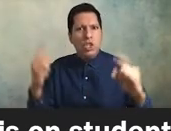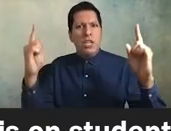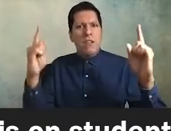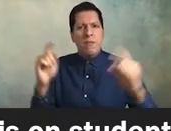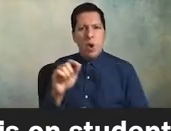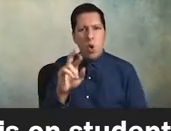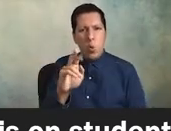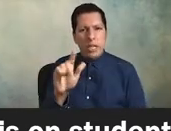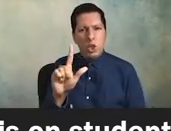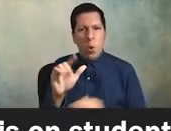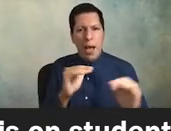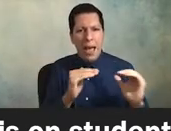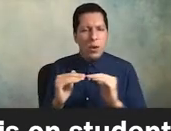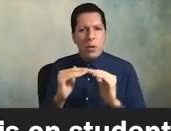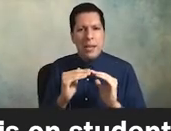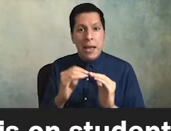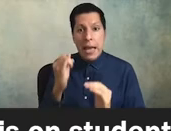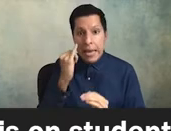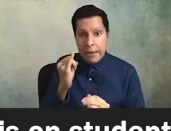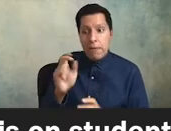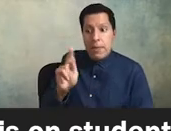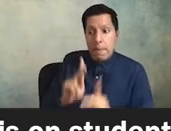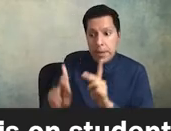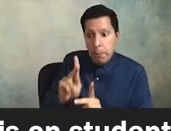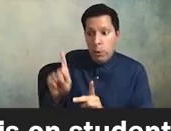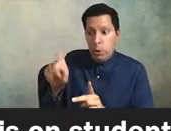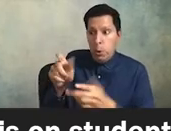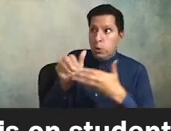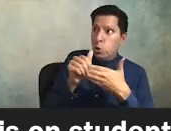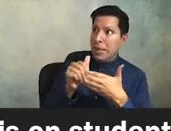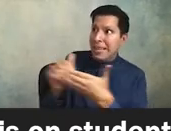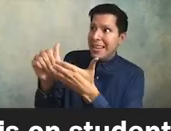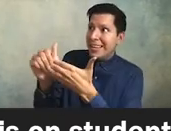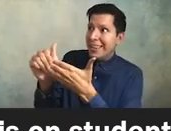if the folks who are supposed to be leading us and doing it don't know what they're doing